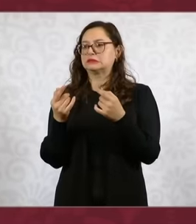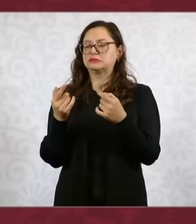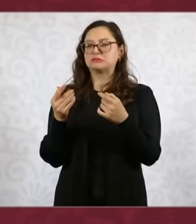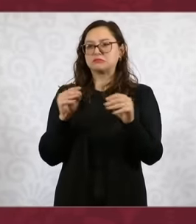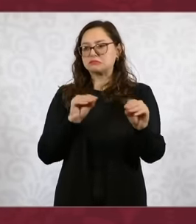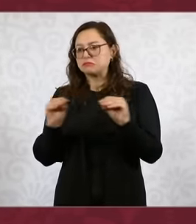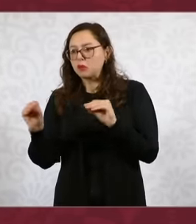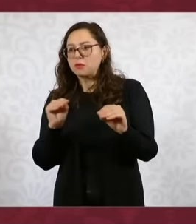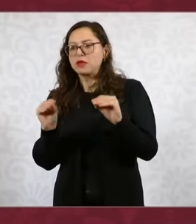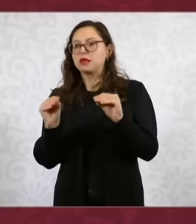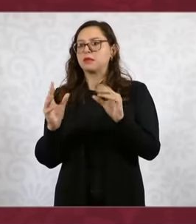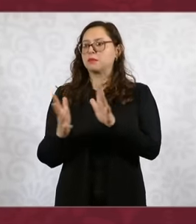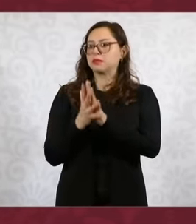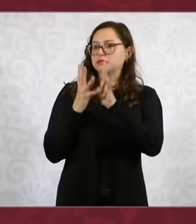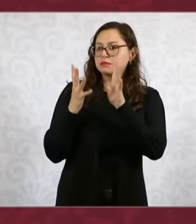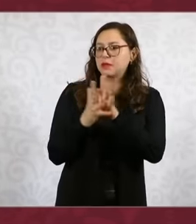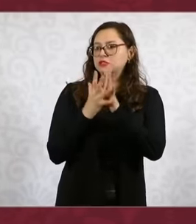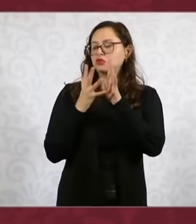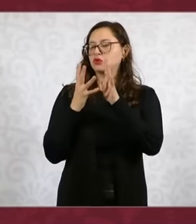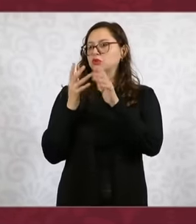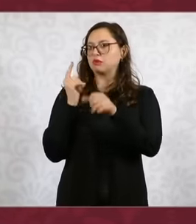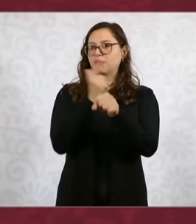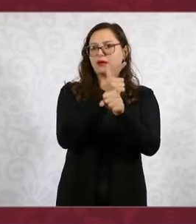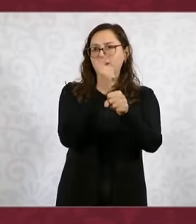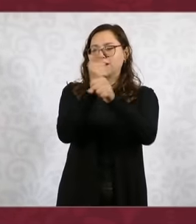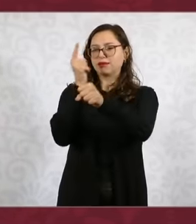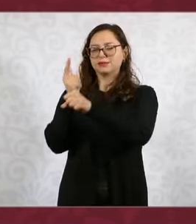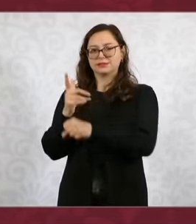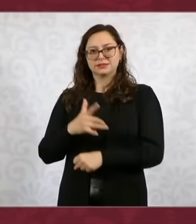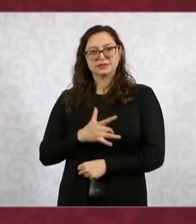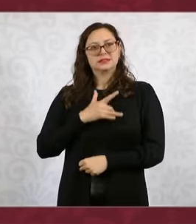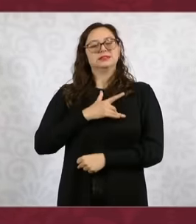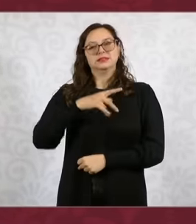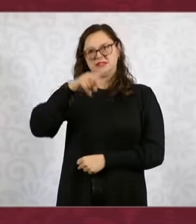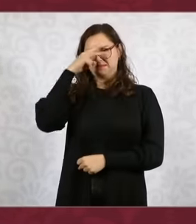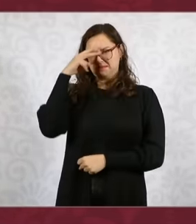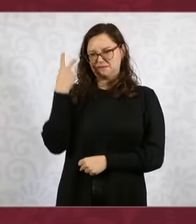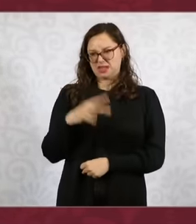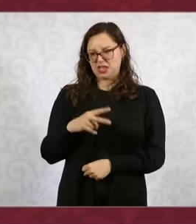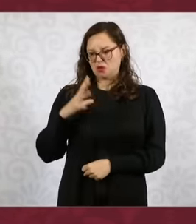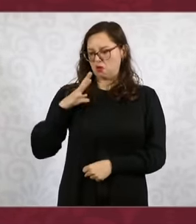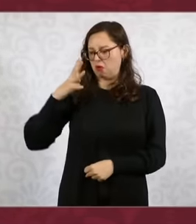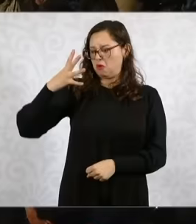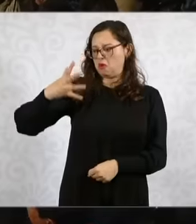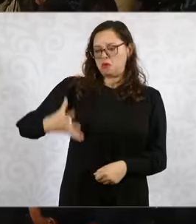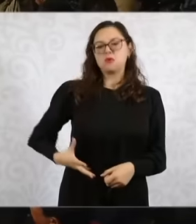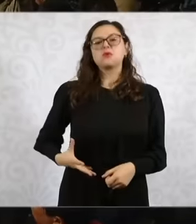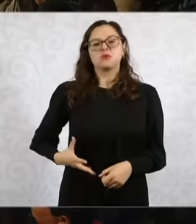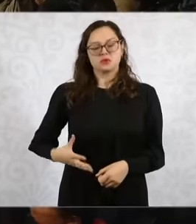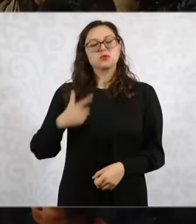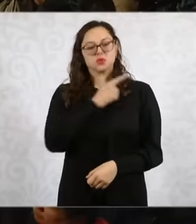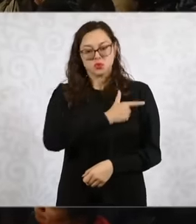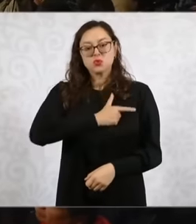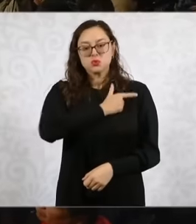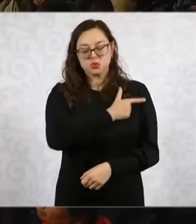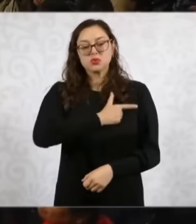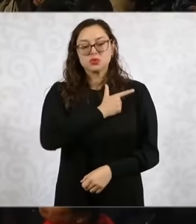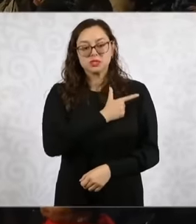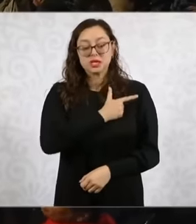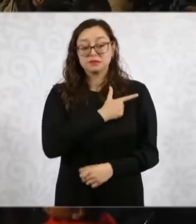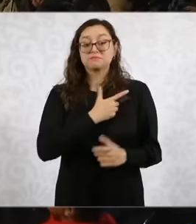make us feel proud of being Mexicans of being Mexicans so let's